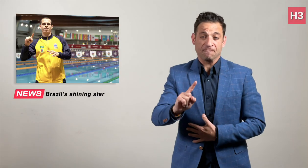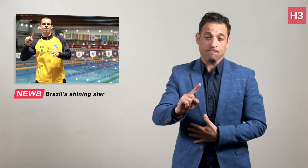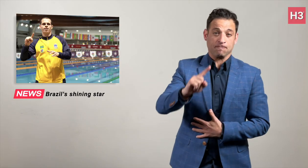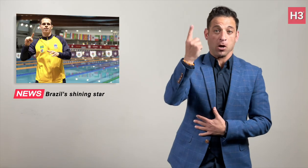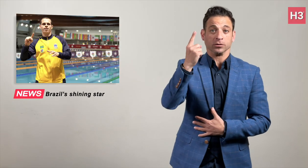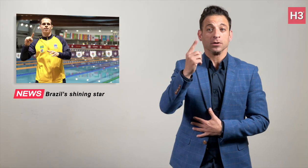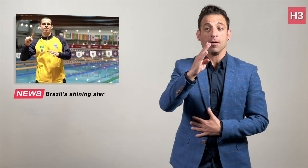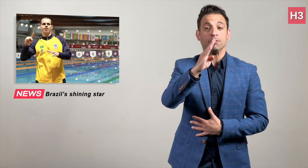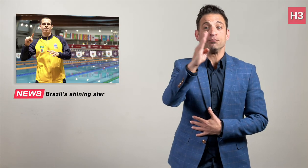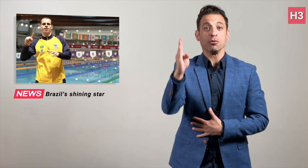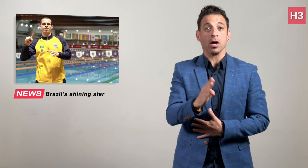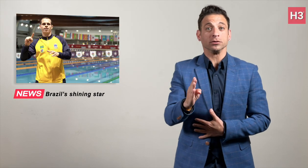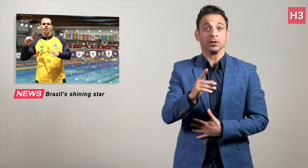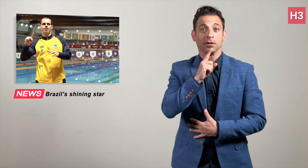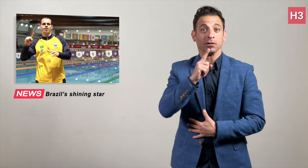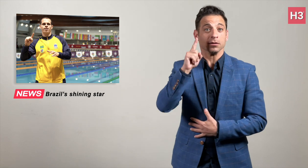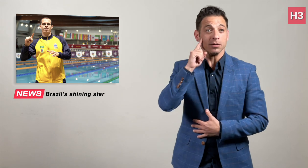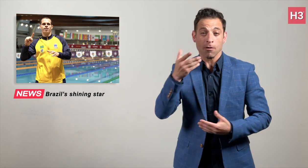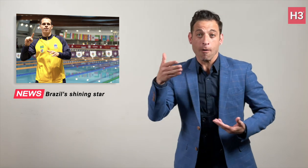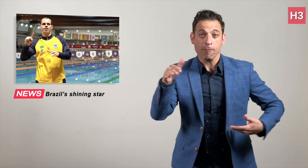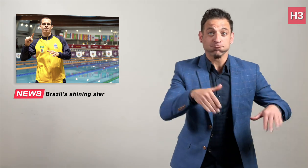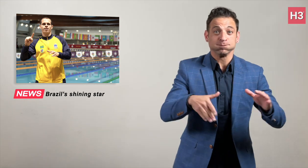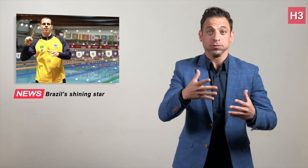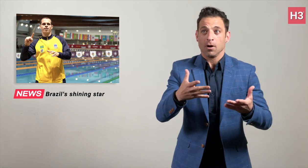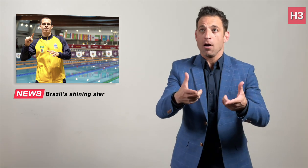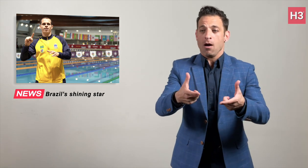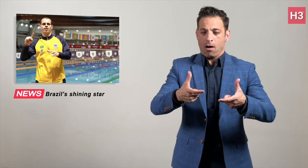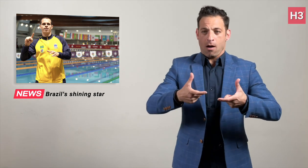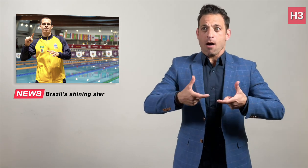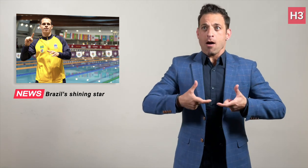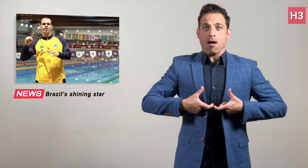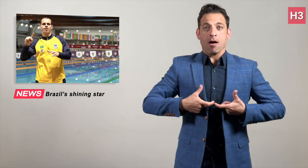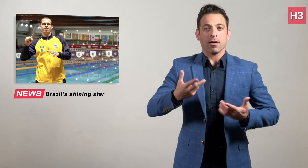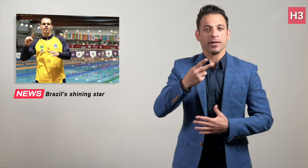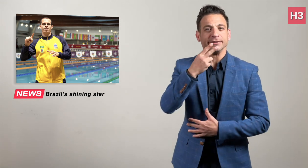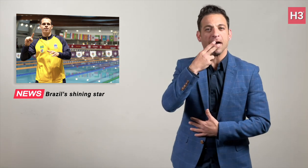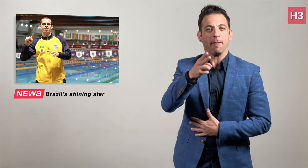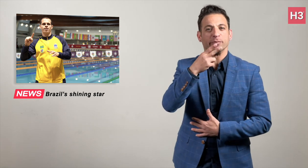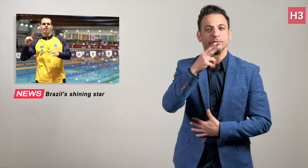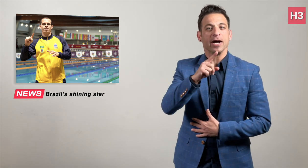He was the first Brazilian Deaf swimmer